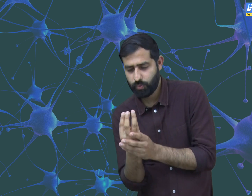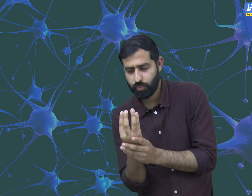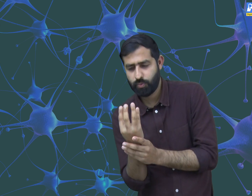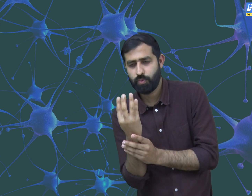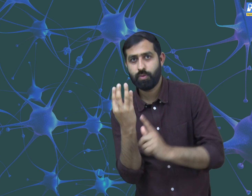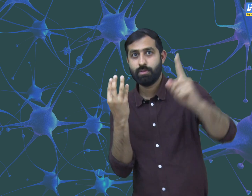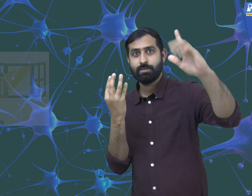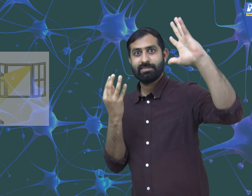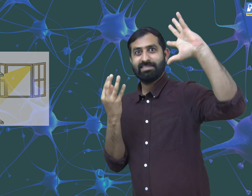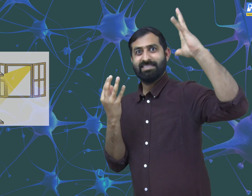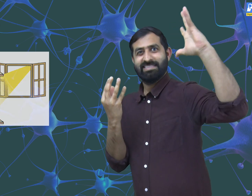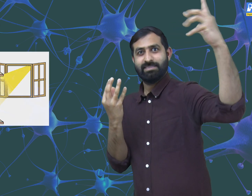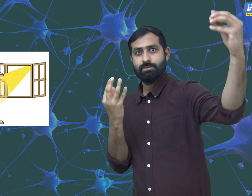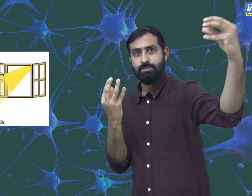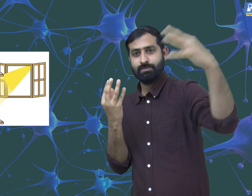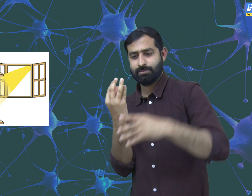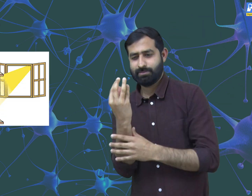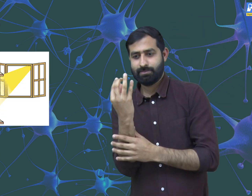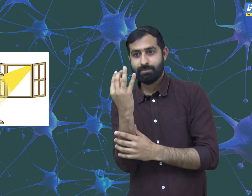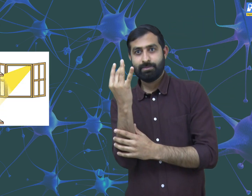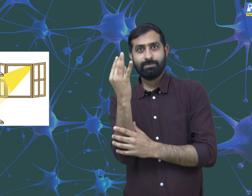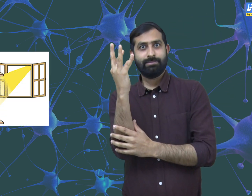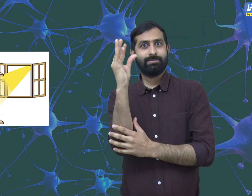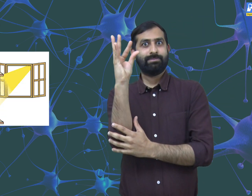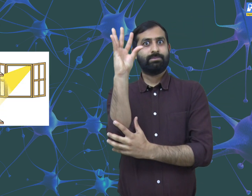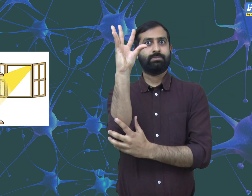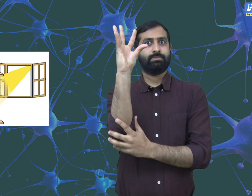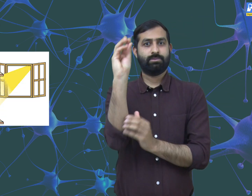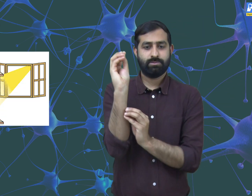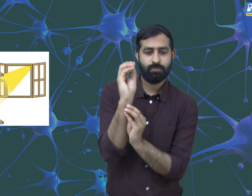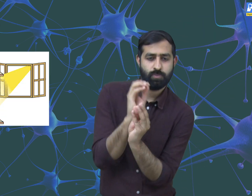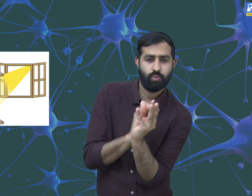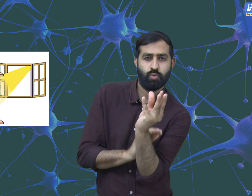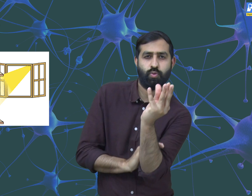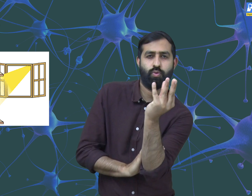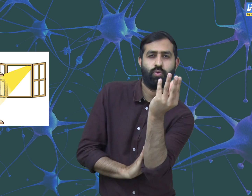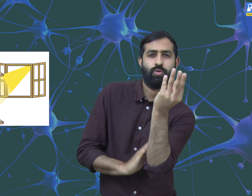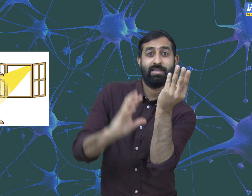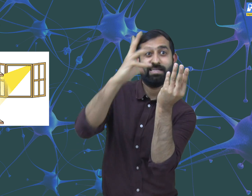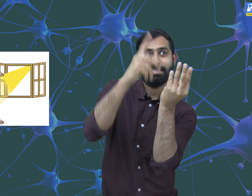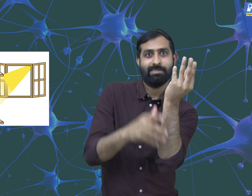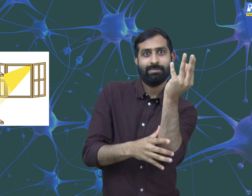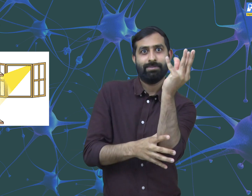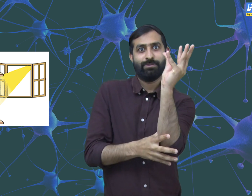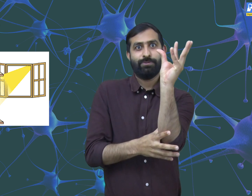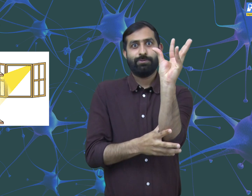Keep a plant pot vertical in front of the window from where sunlight falls on the plant. We will see